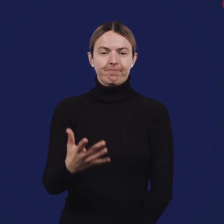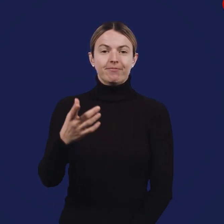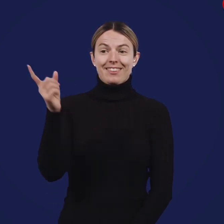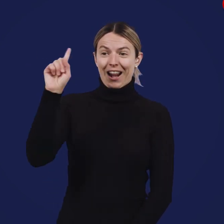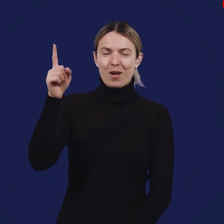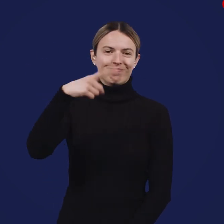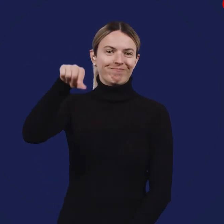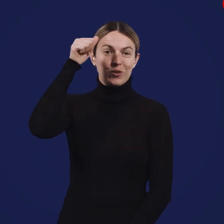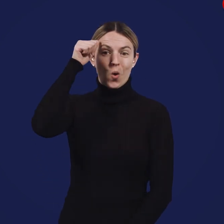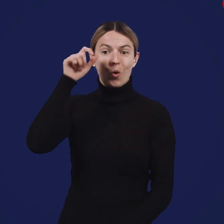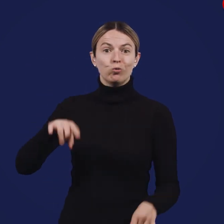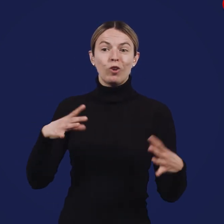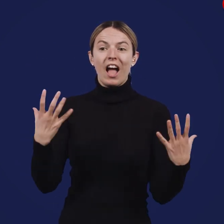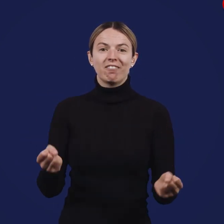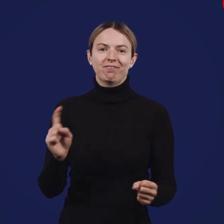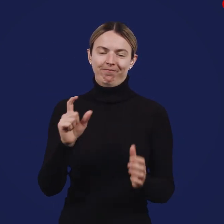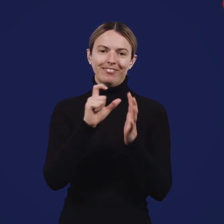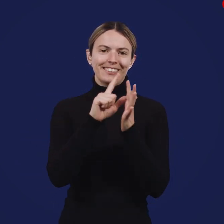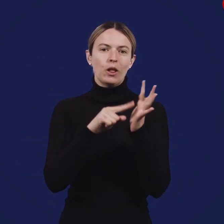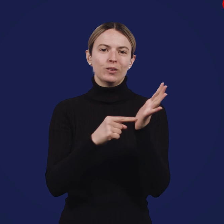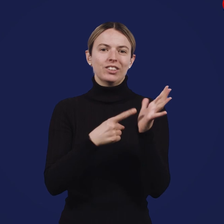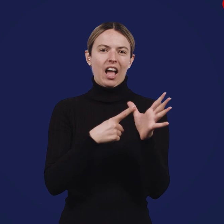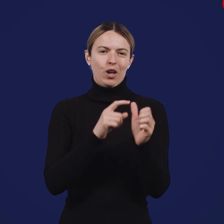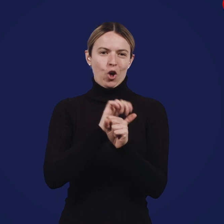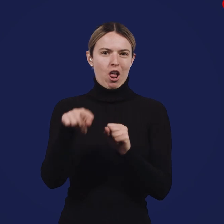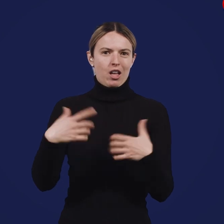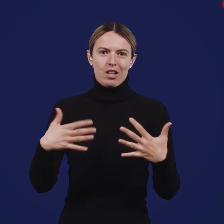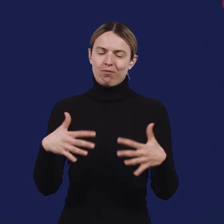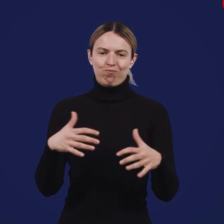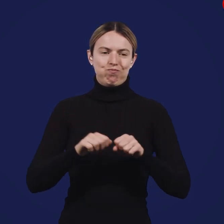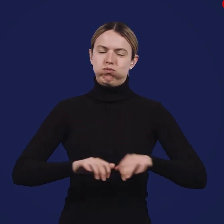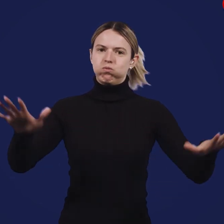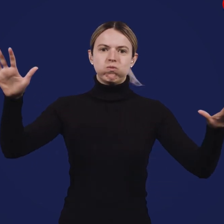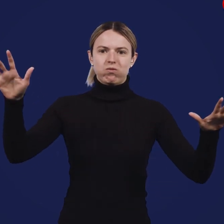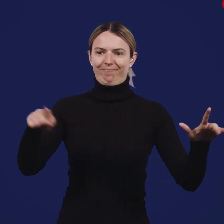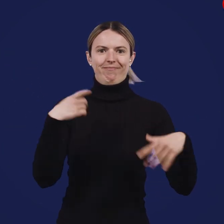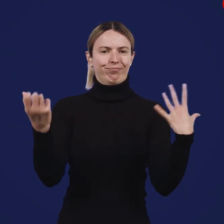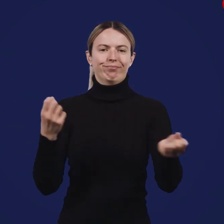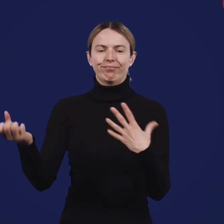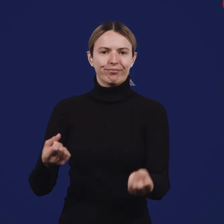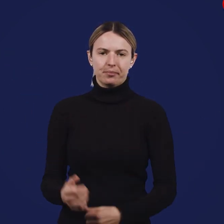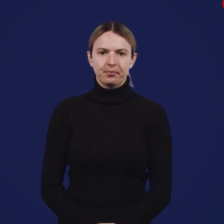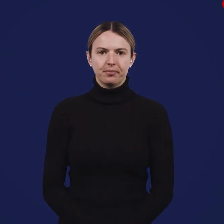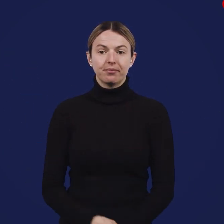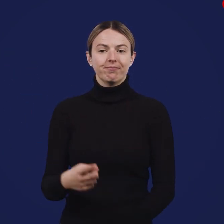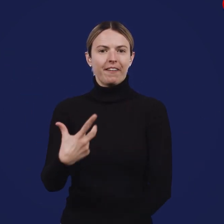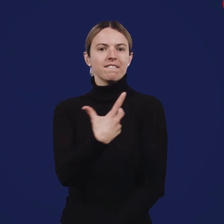Currently, the Delta variant is the main variant of COVID-19 cases in Australia.